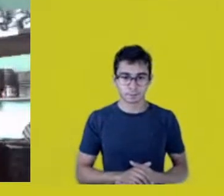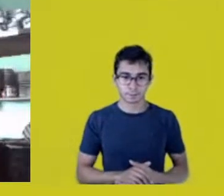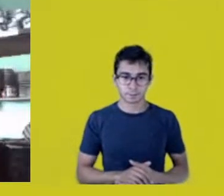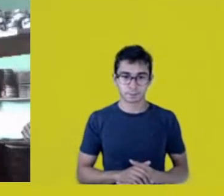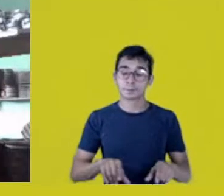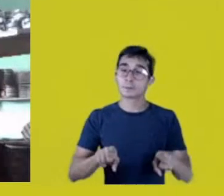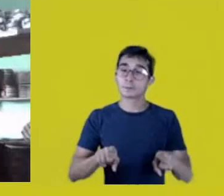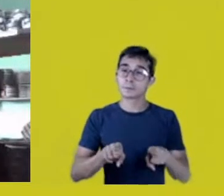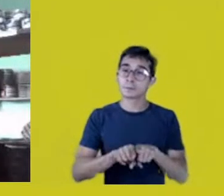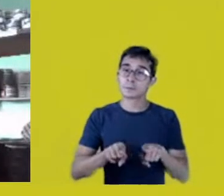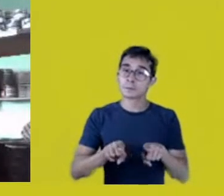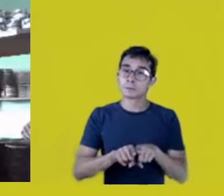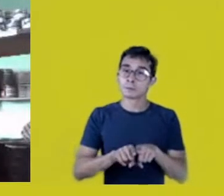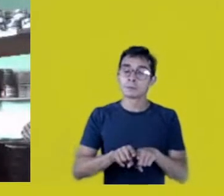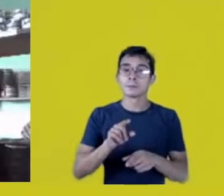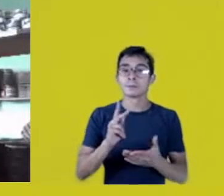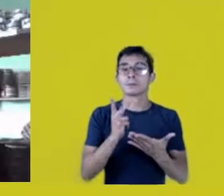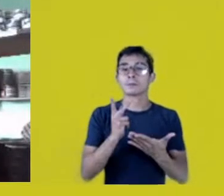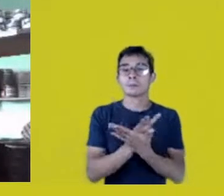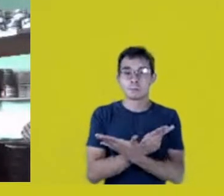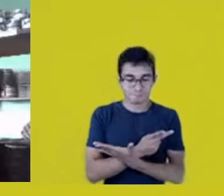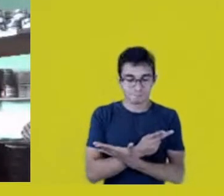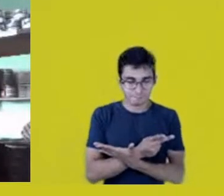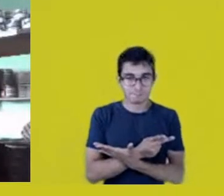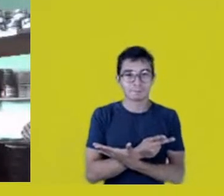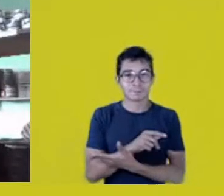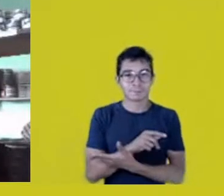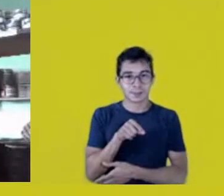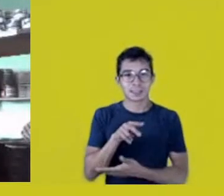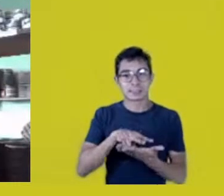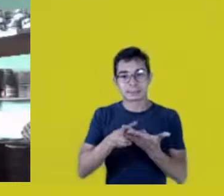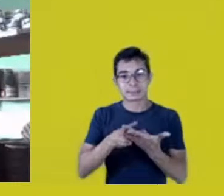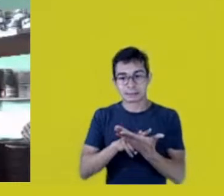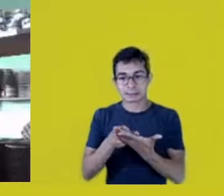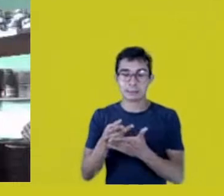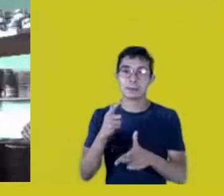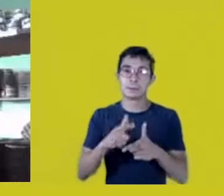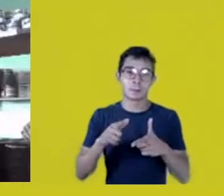that happens a lot. That’s a problem and it’s our challenge,